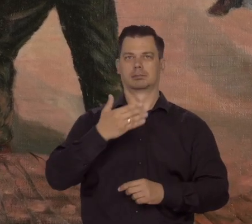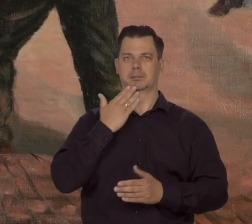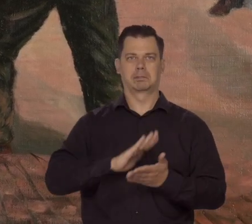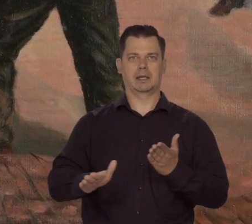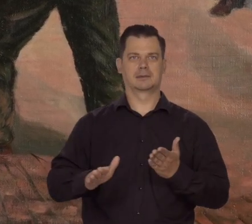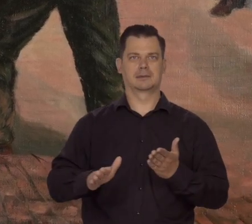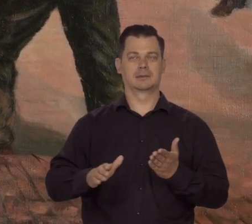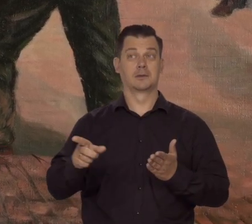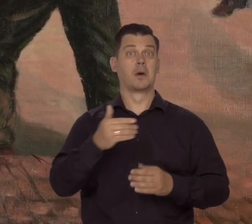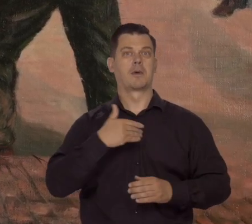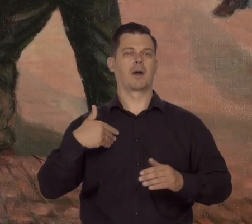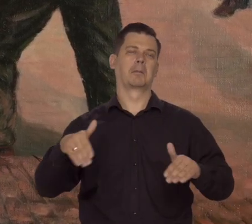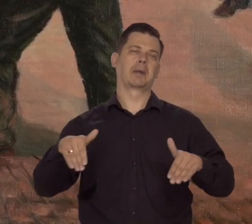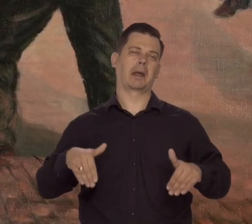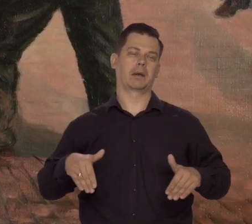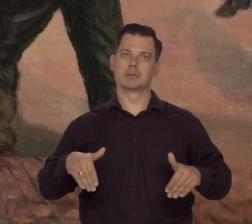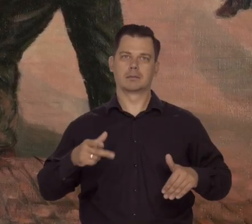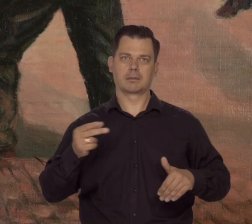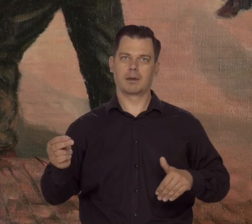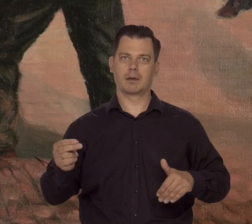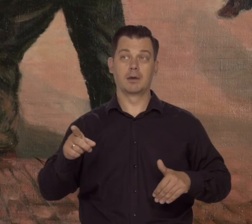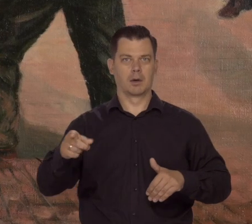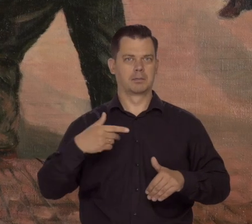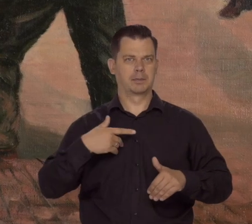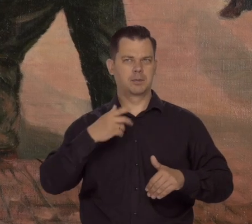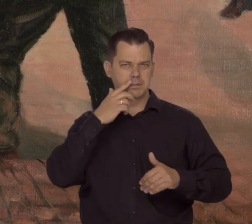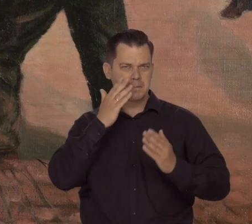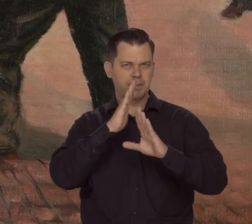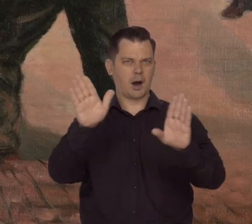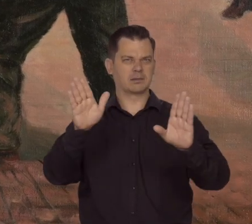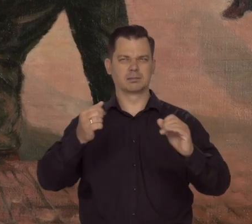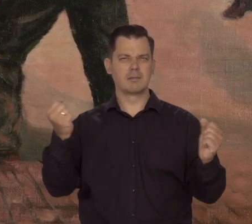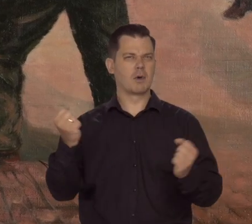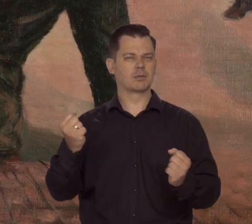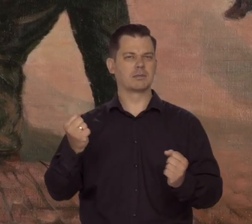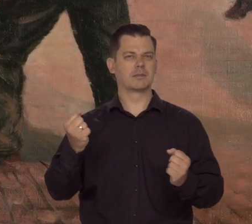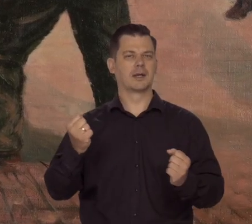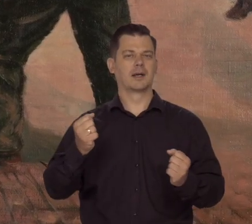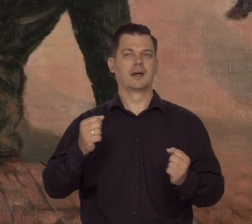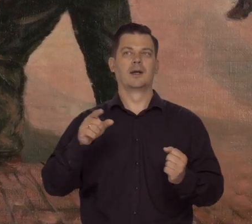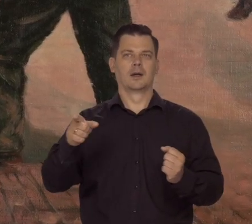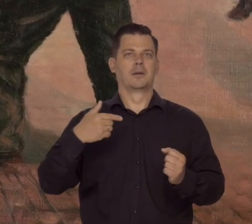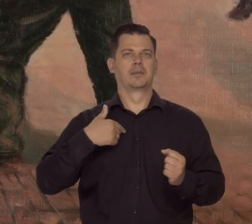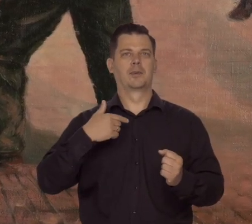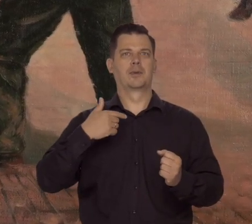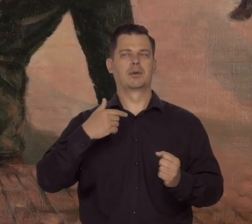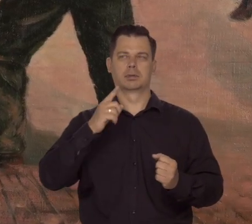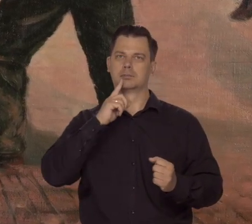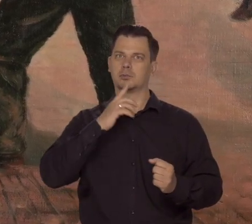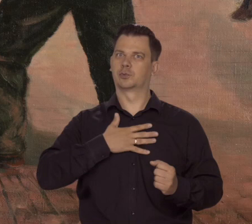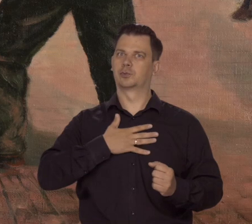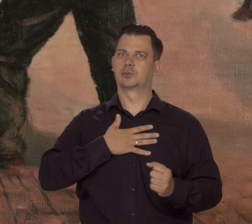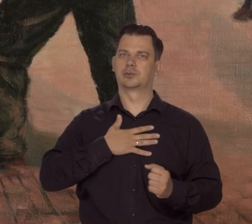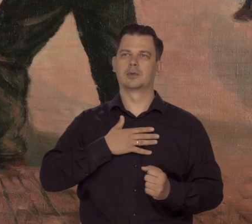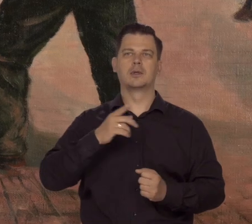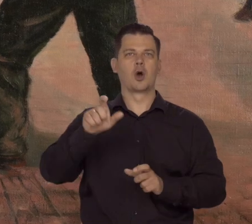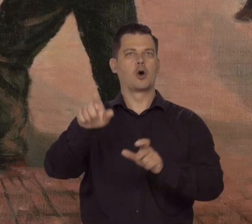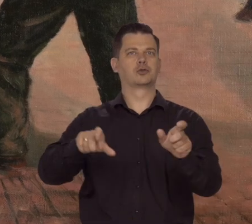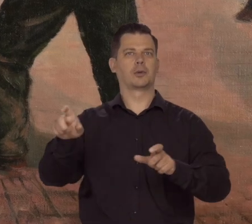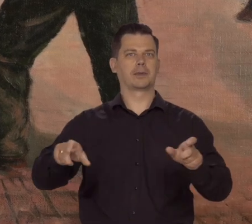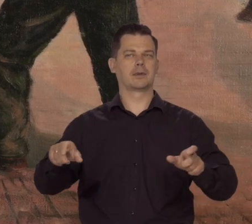Instead of the passivity of Poles, we have these visually striking, highly monumental, convincing foreground figures